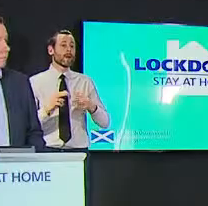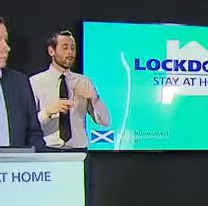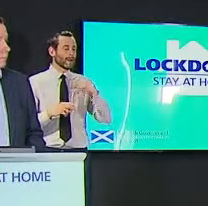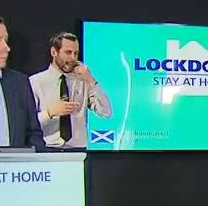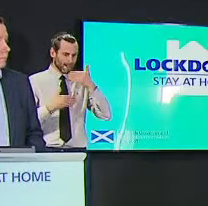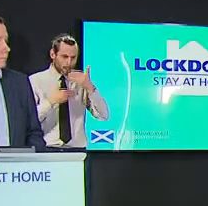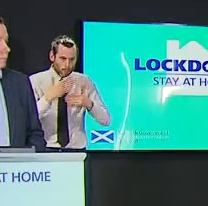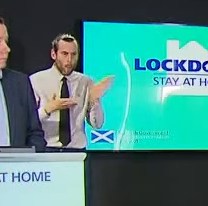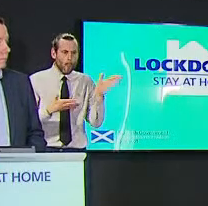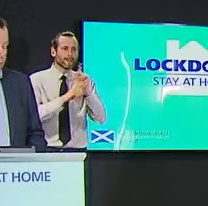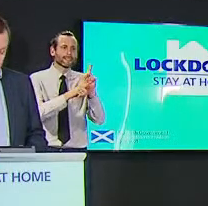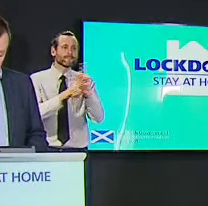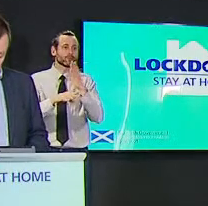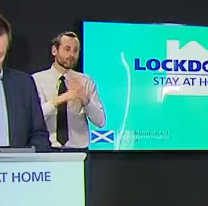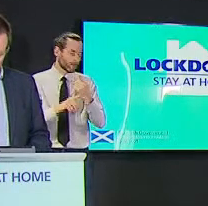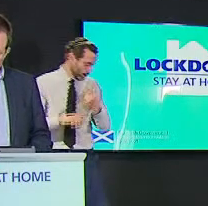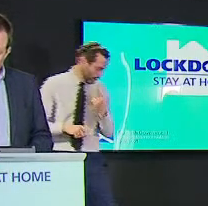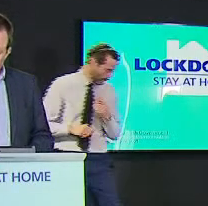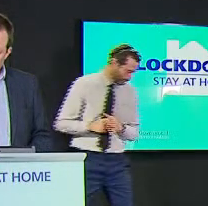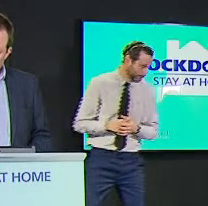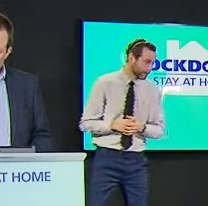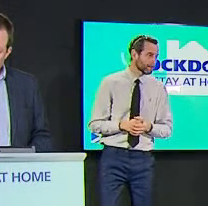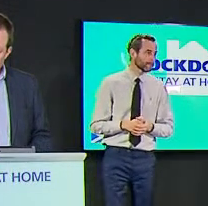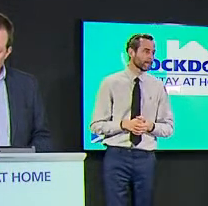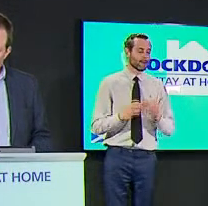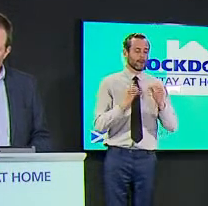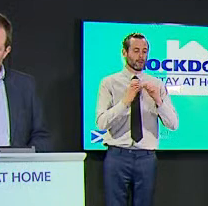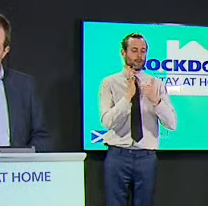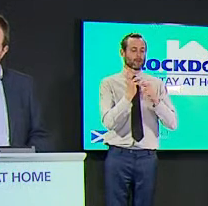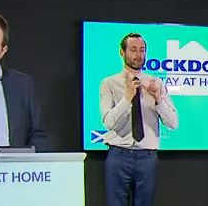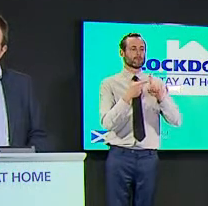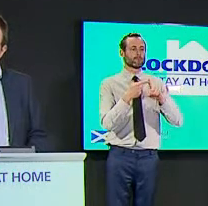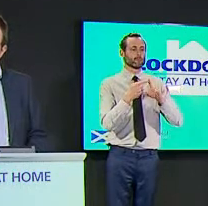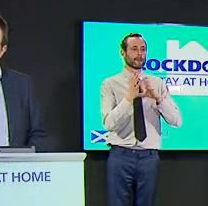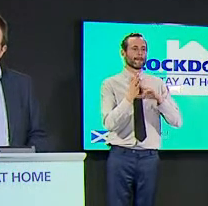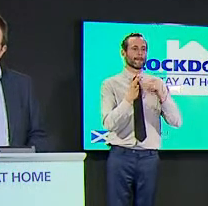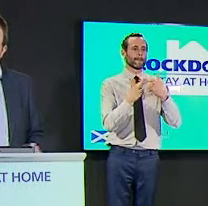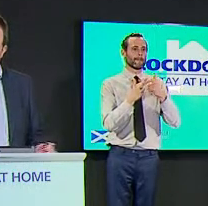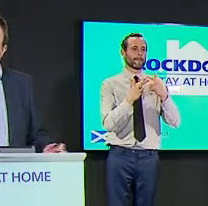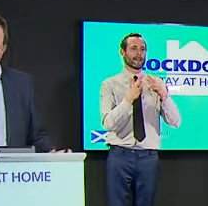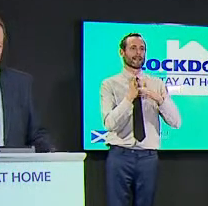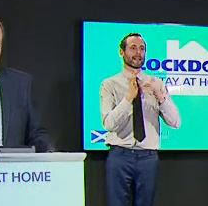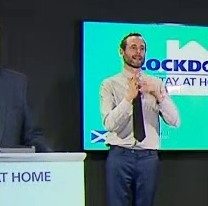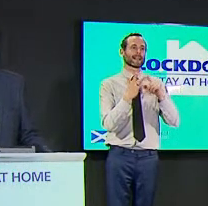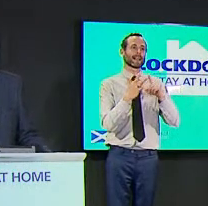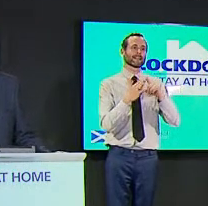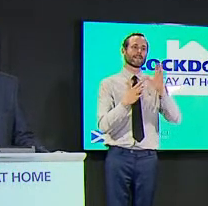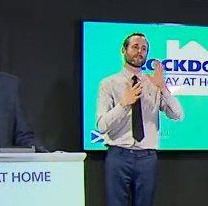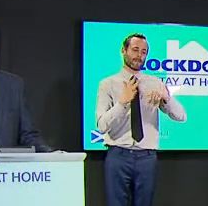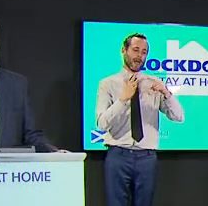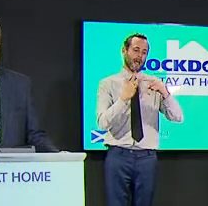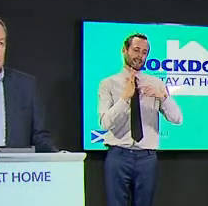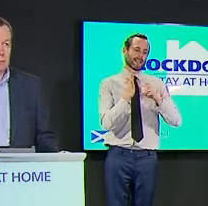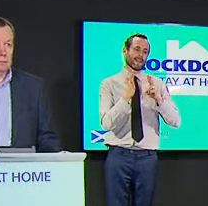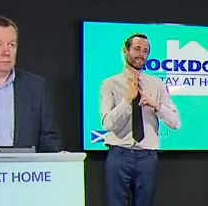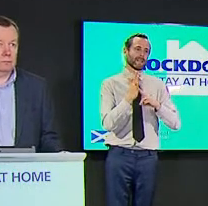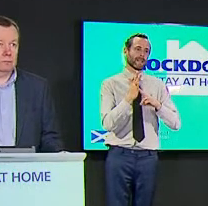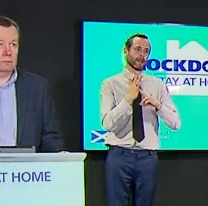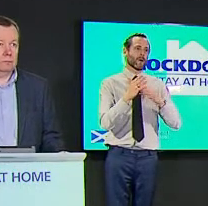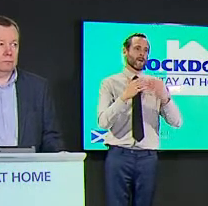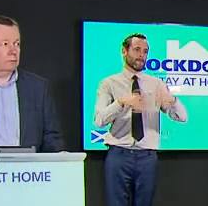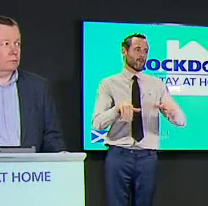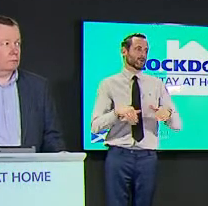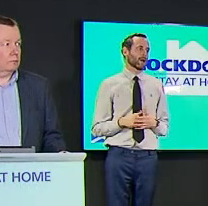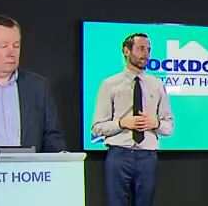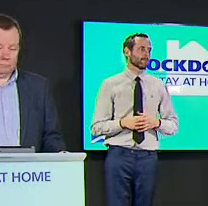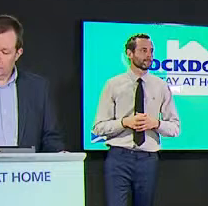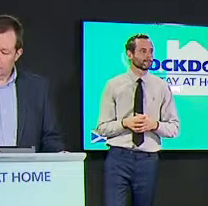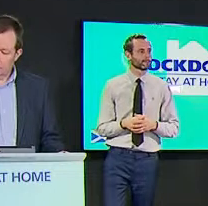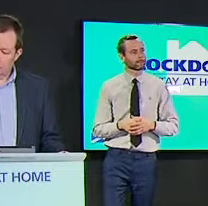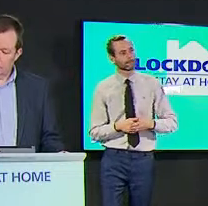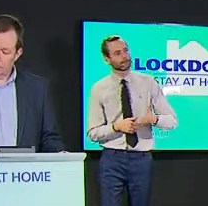thank you next is bruce mckenzie from itv border bruce thank you health secretary um i wanted to